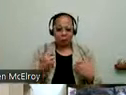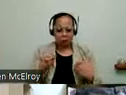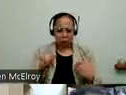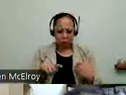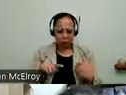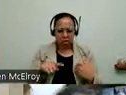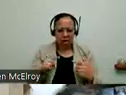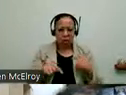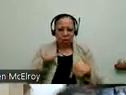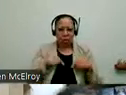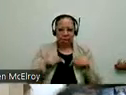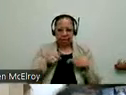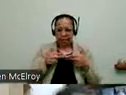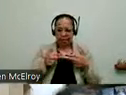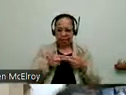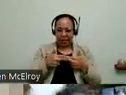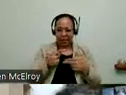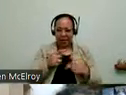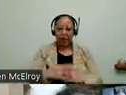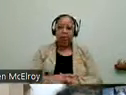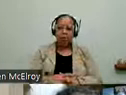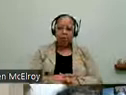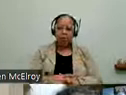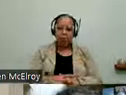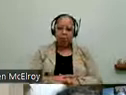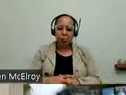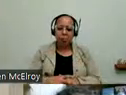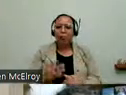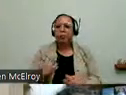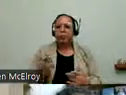going to go back to this slide. We -- came up with a community engagement